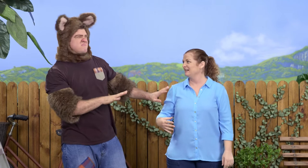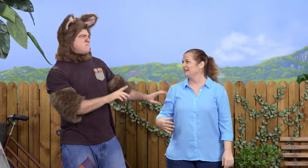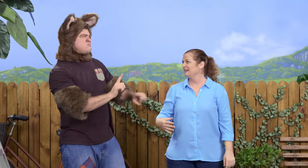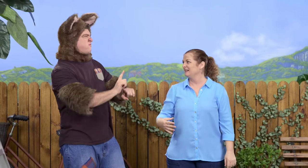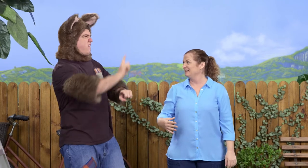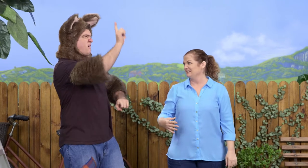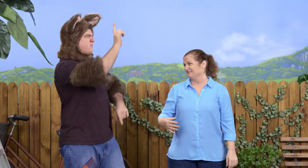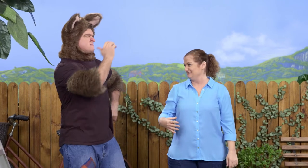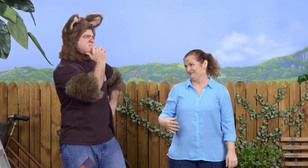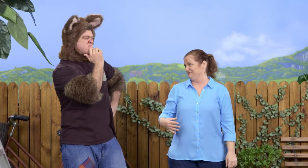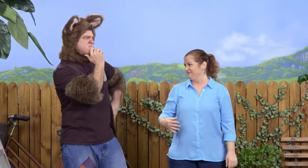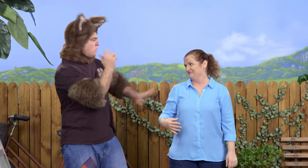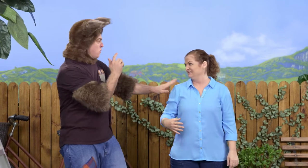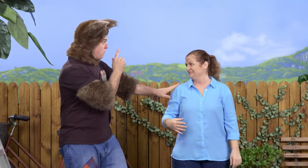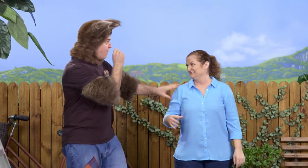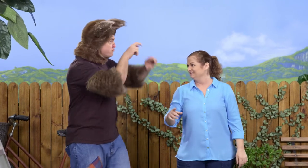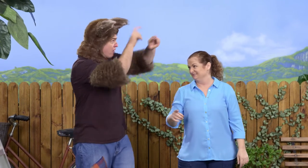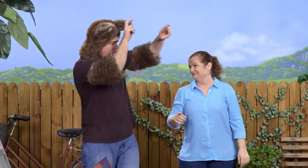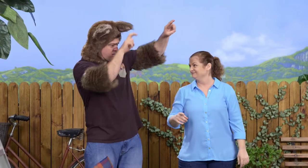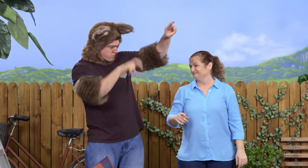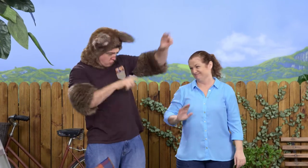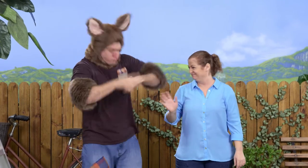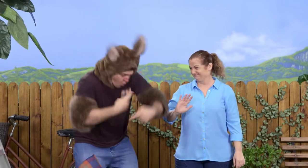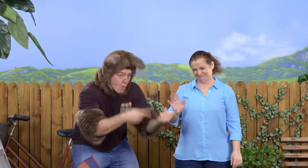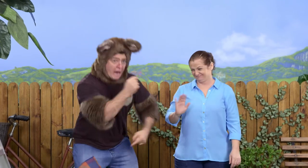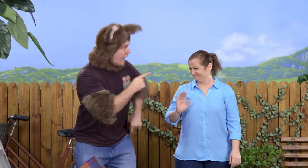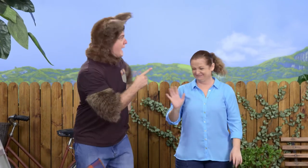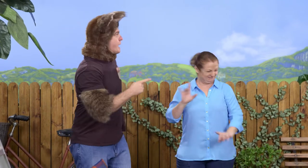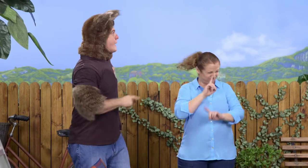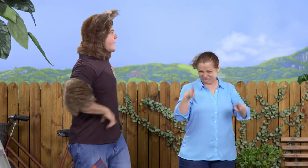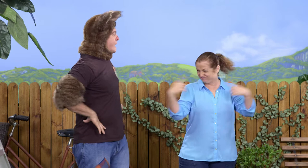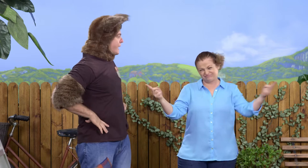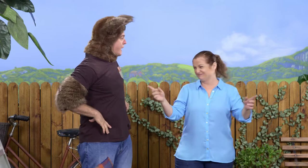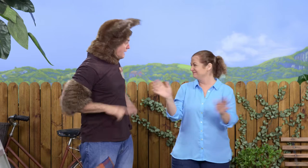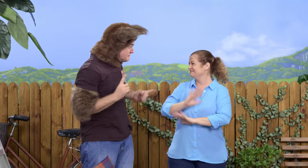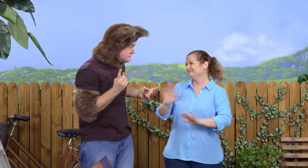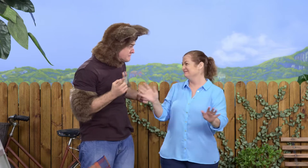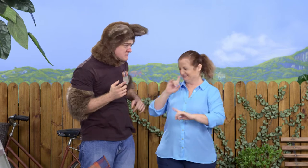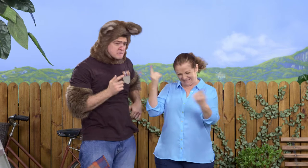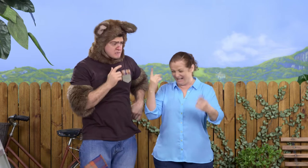Oh, no, it's too far. Perhaps he could jump and then roll. No! He couldn't possibly do that.